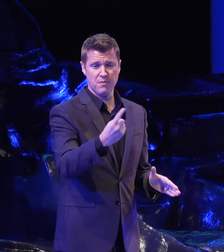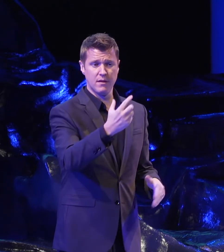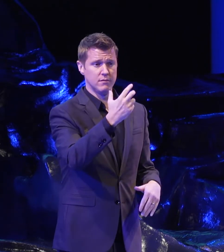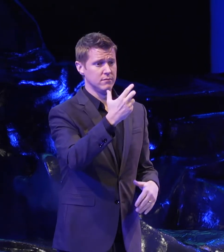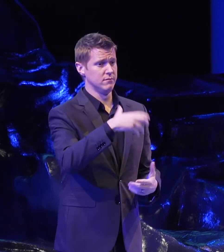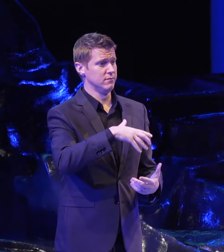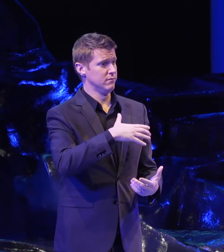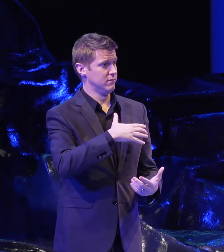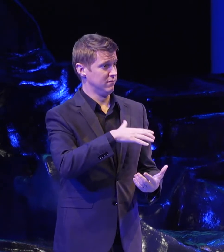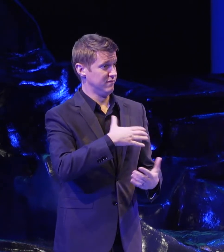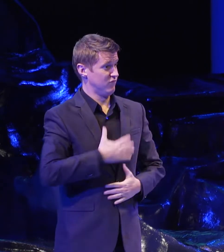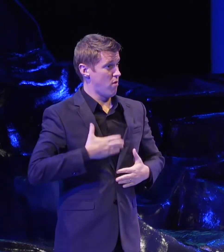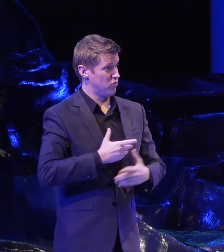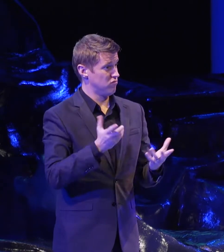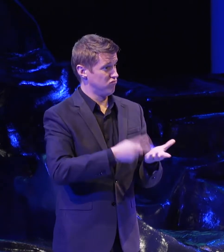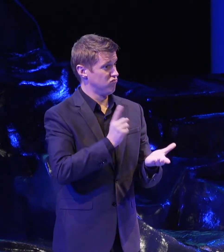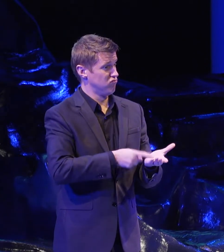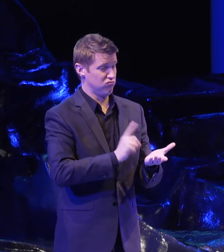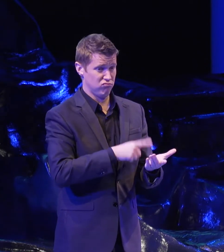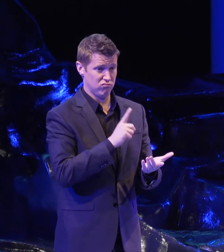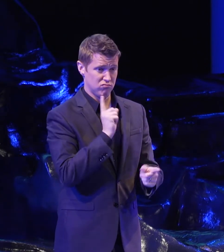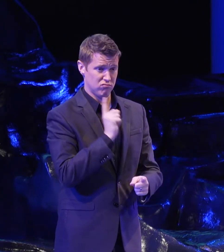(audience talking together)